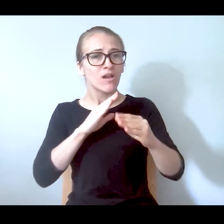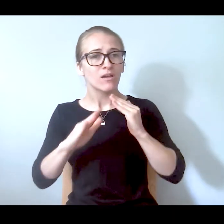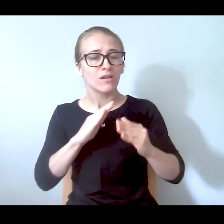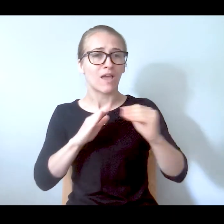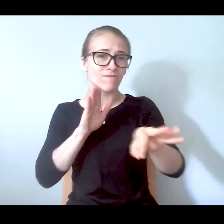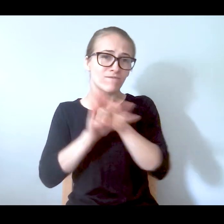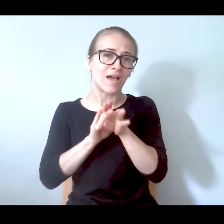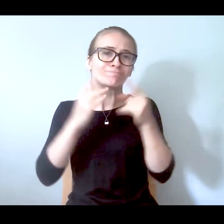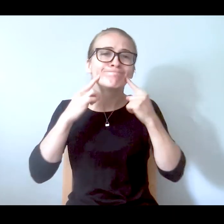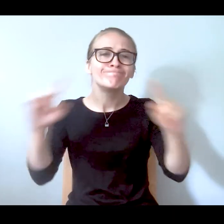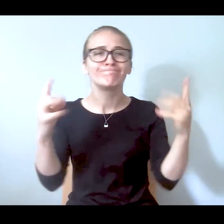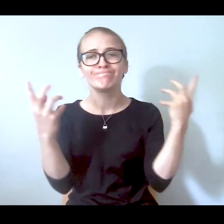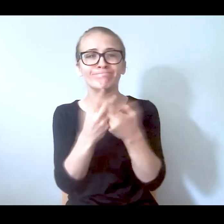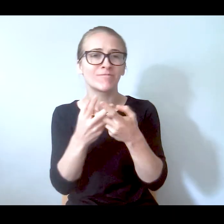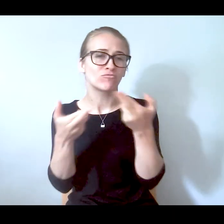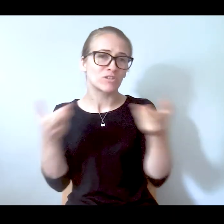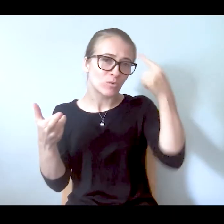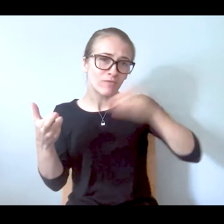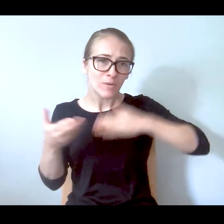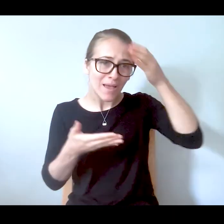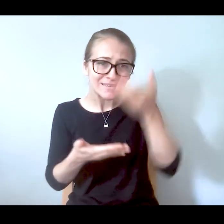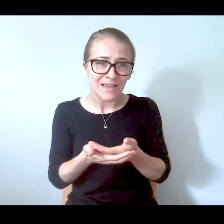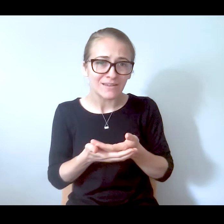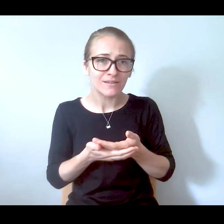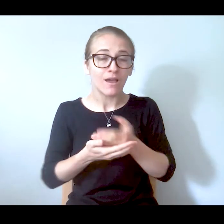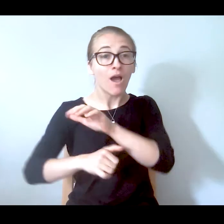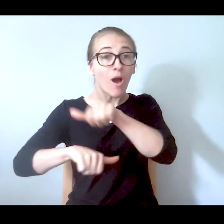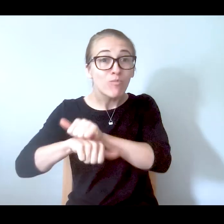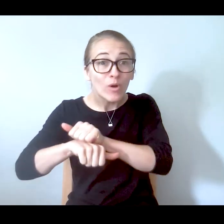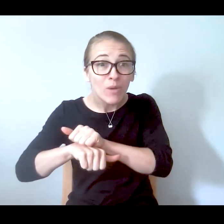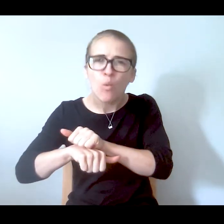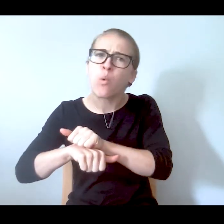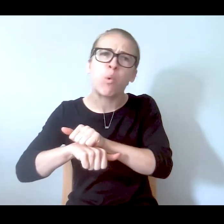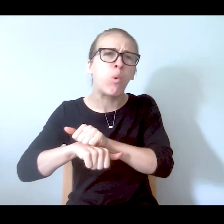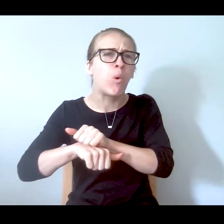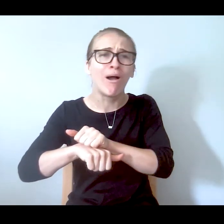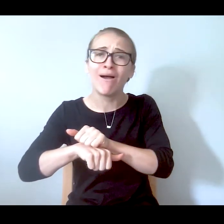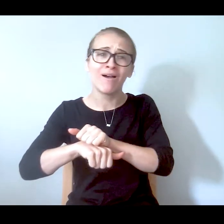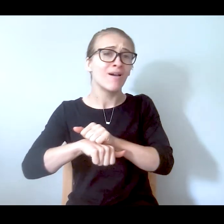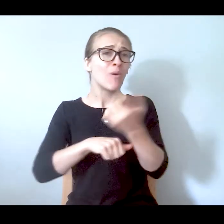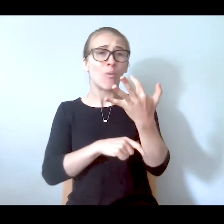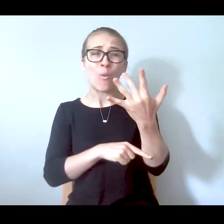resources for my son. To get an appointment it's a waiting list for months. And it's not even real